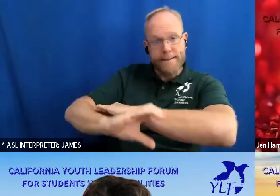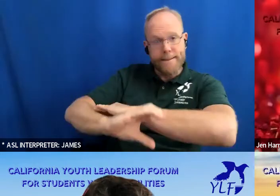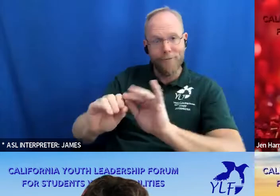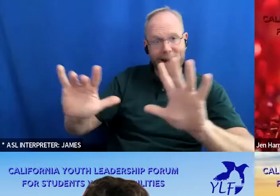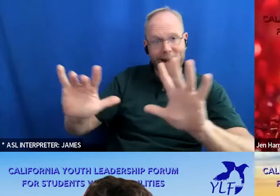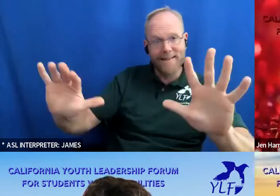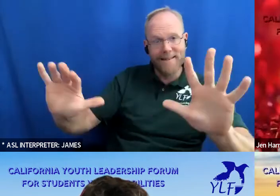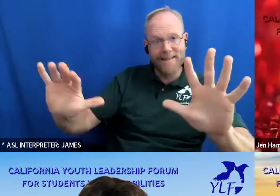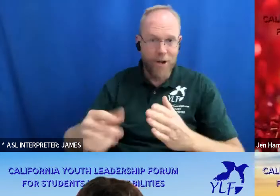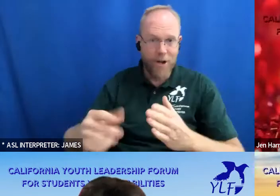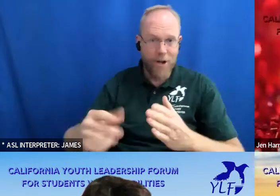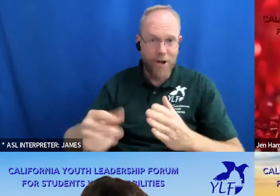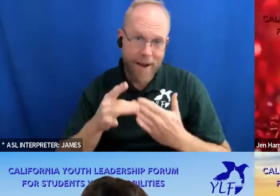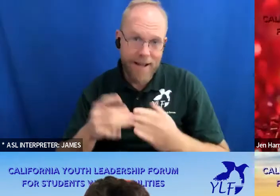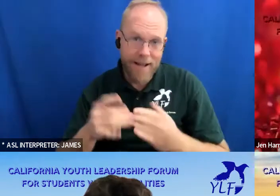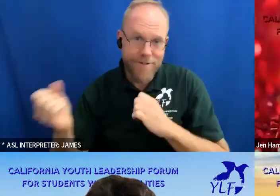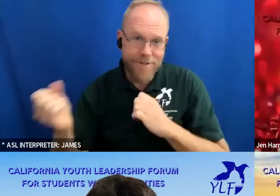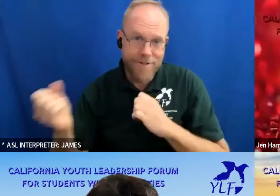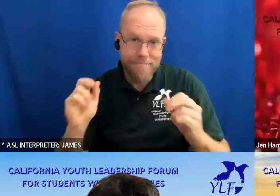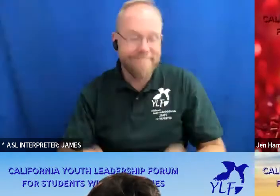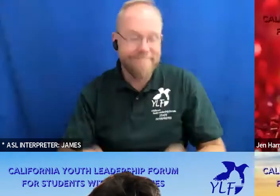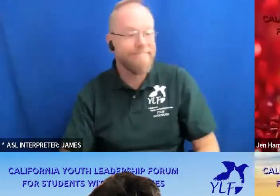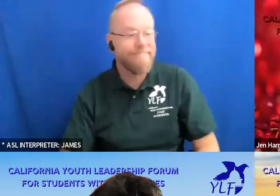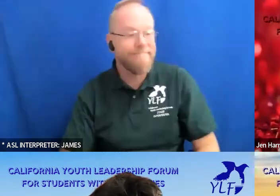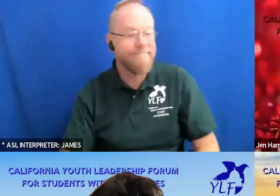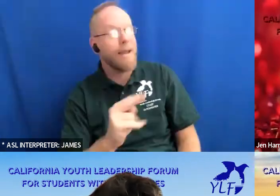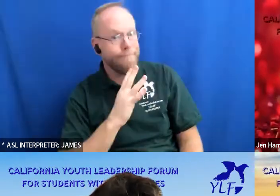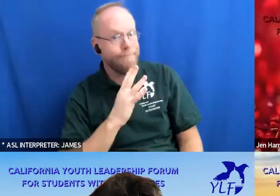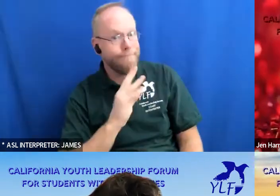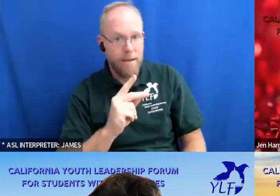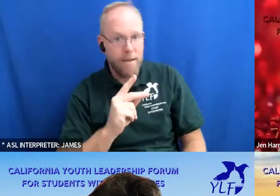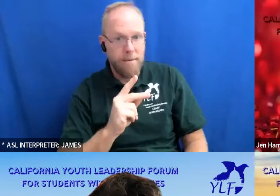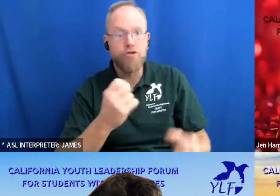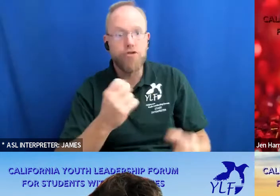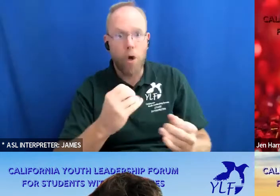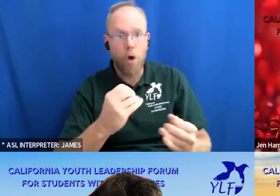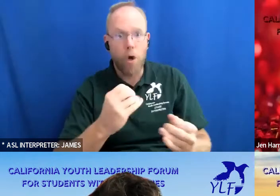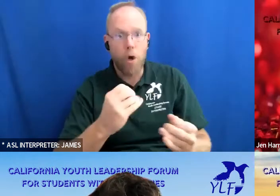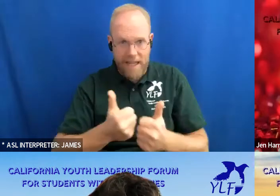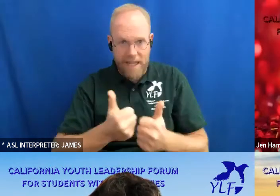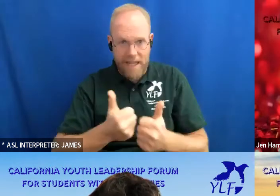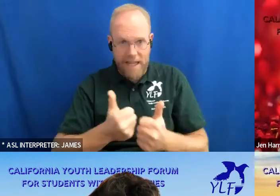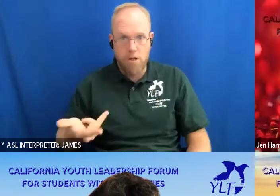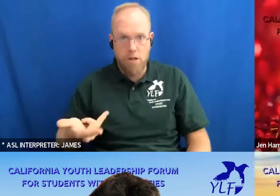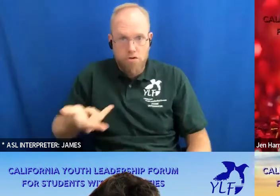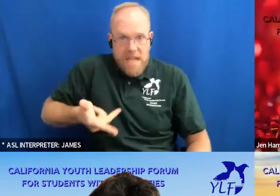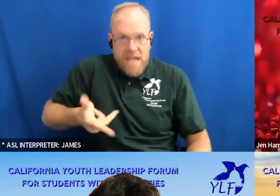yay so with that i think we can each take a turn in leading a cheer one of you like to go first